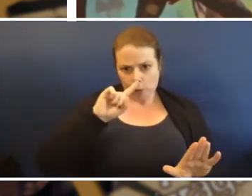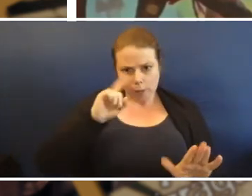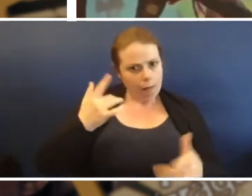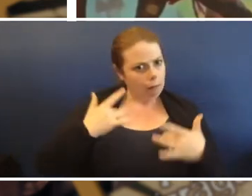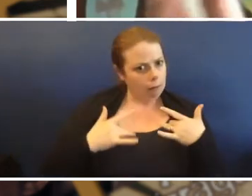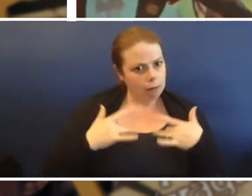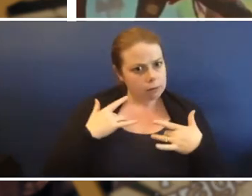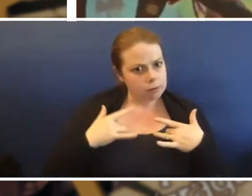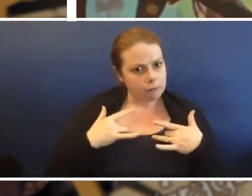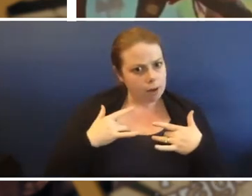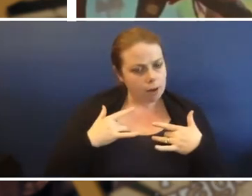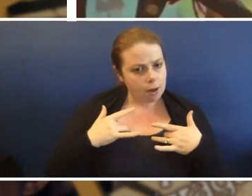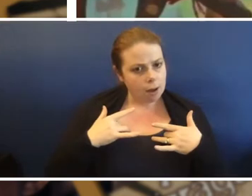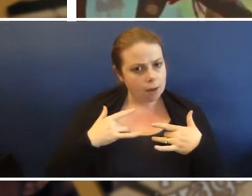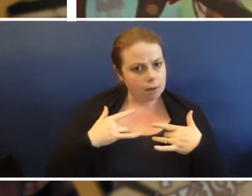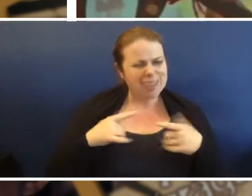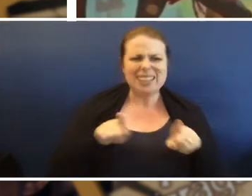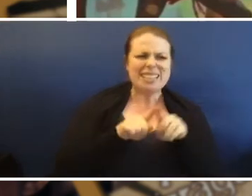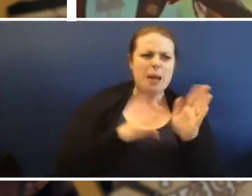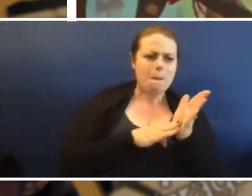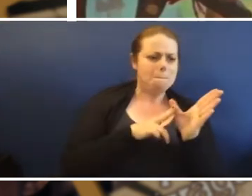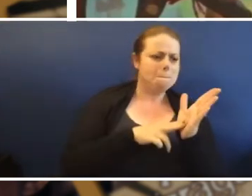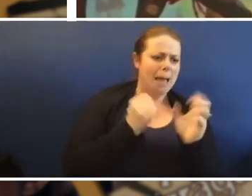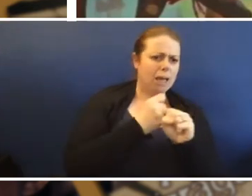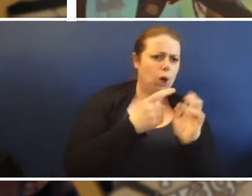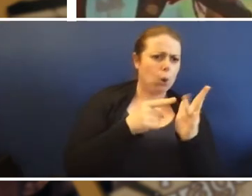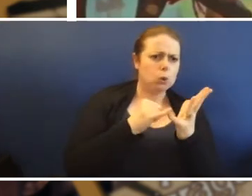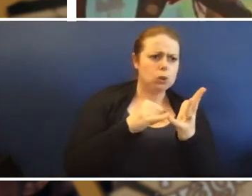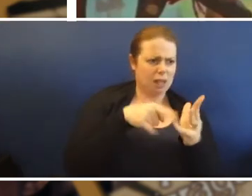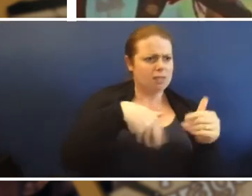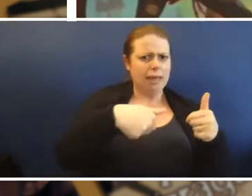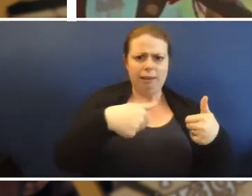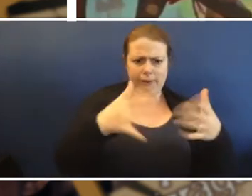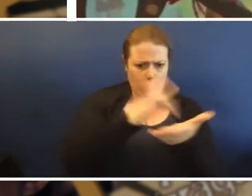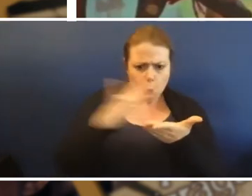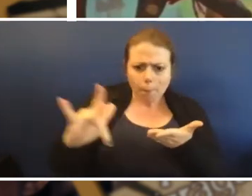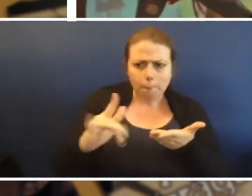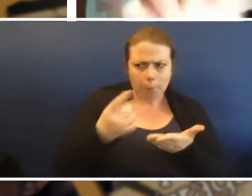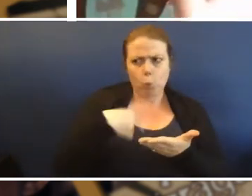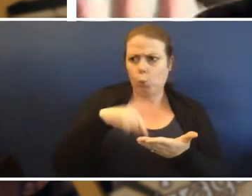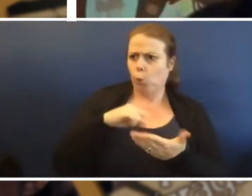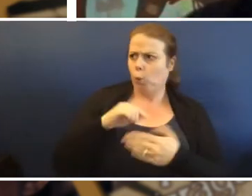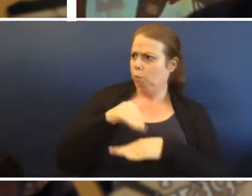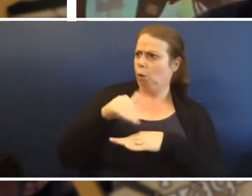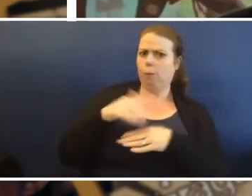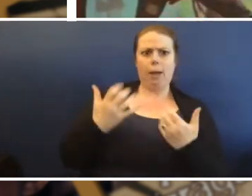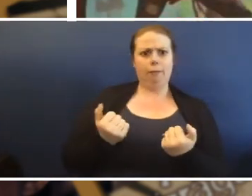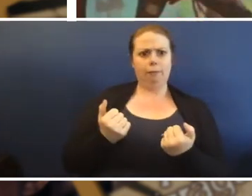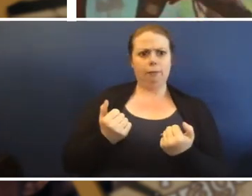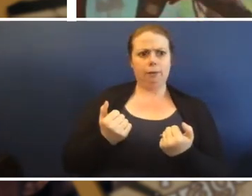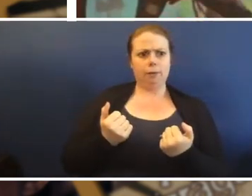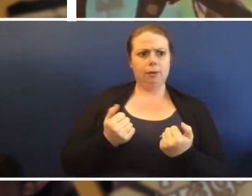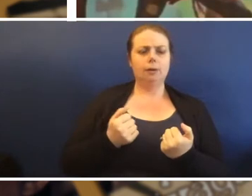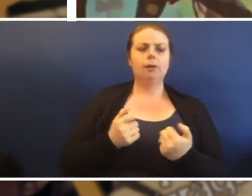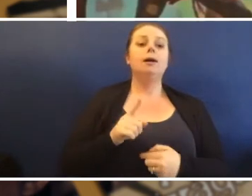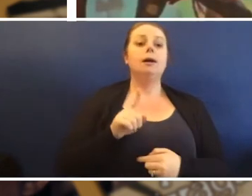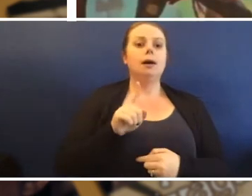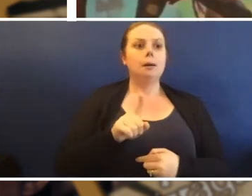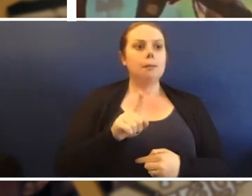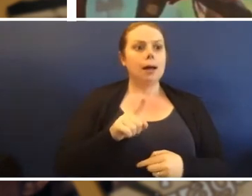But if the mangroves have gone in big trouble. And you know some people don't like it